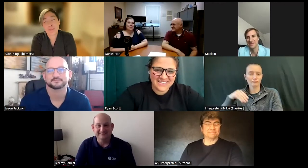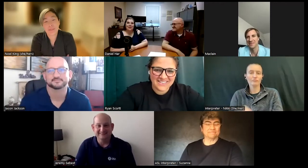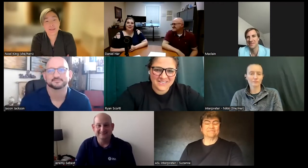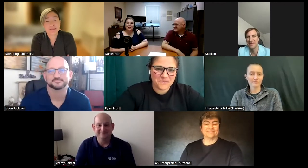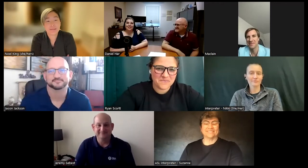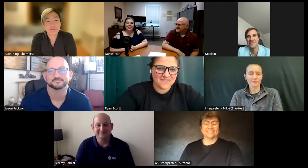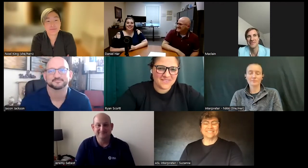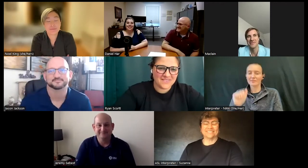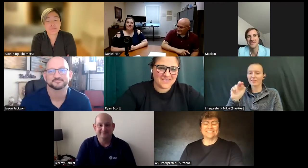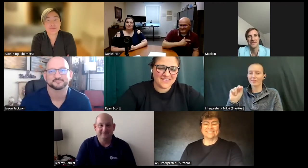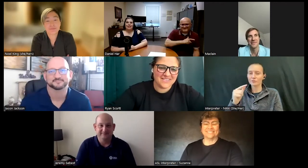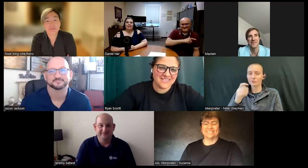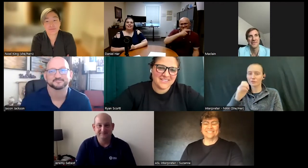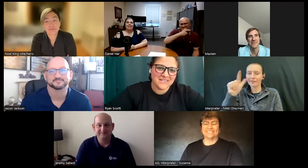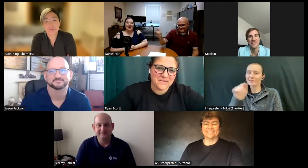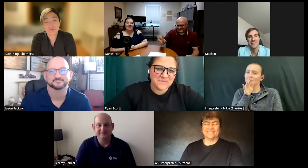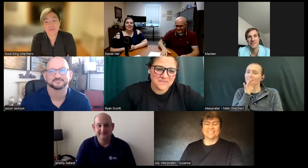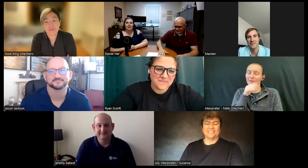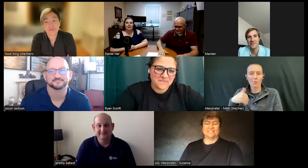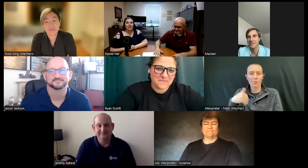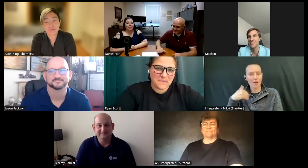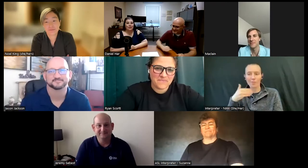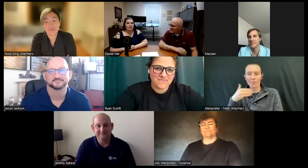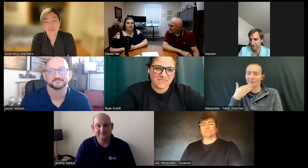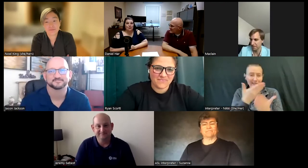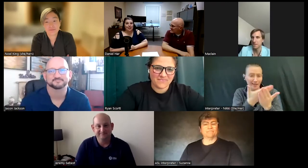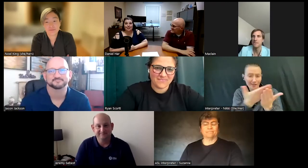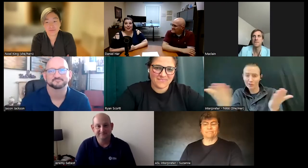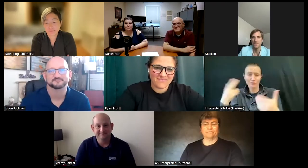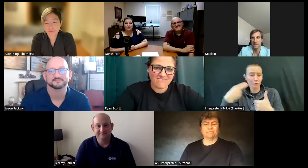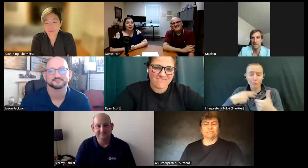Wow, this is Angela speaking, and thank you all so much for joining us. I am so